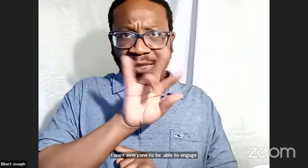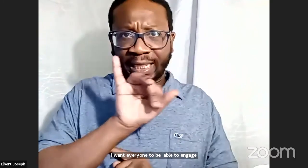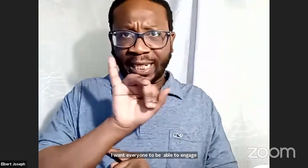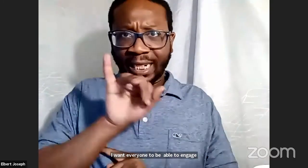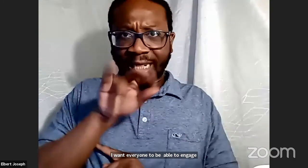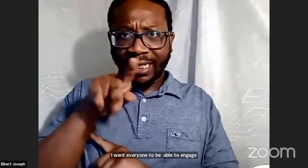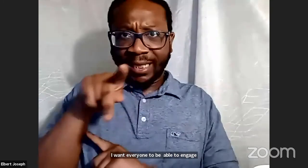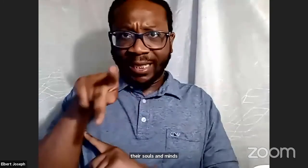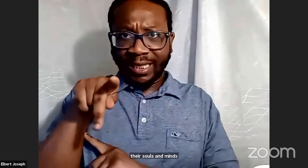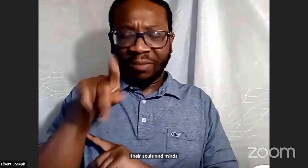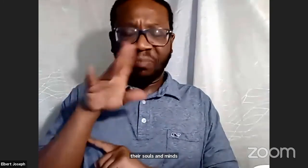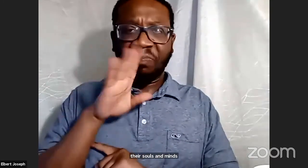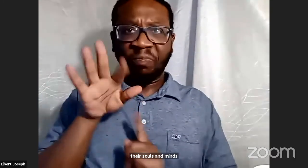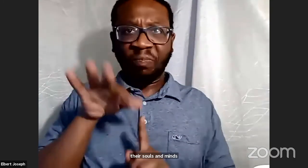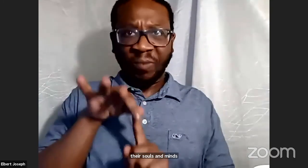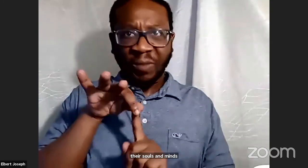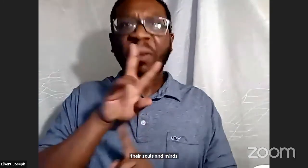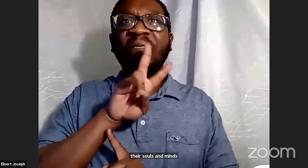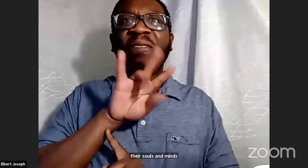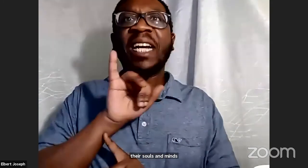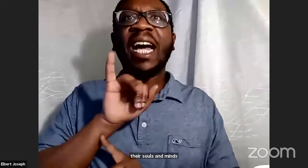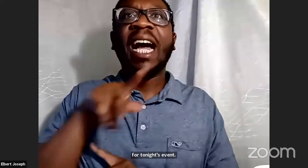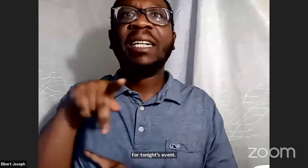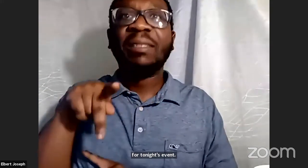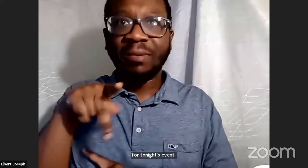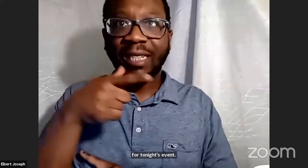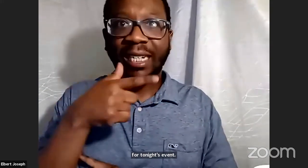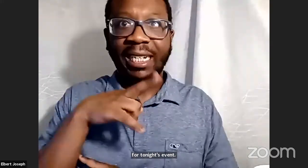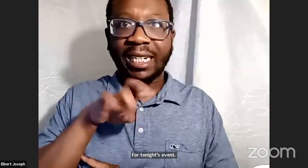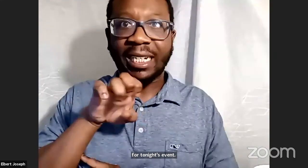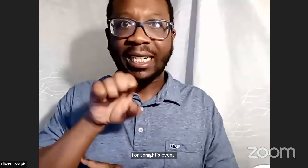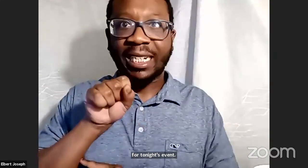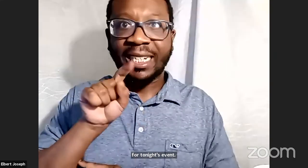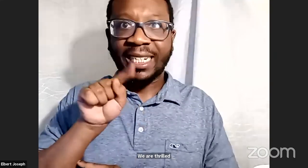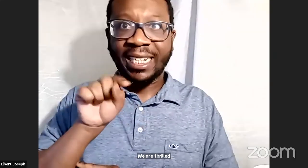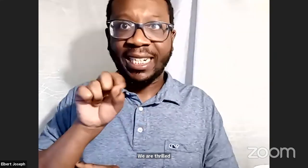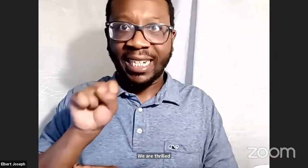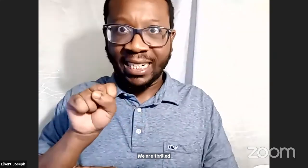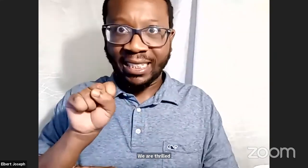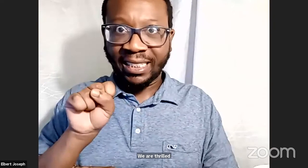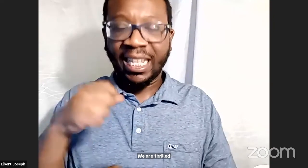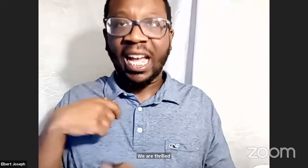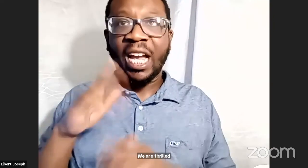esteemed panelists. We call them VIP. The very important folks.